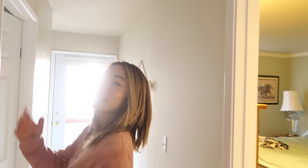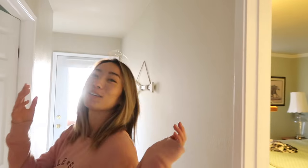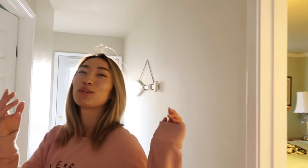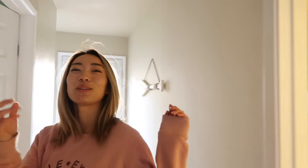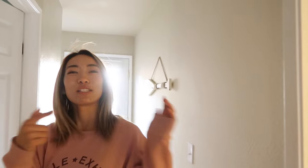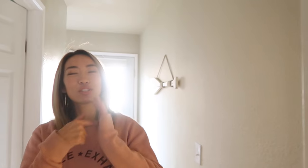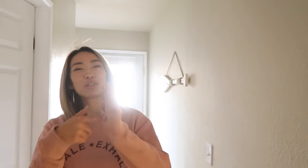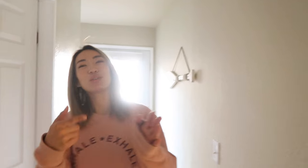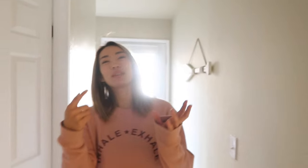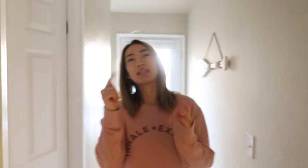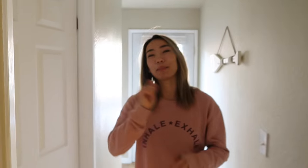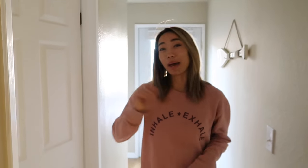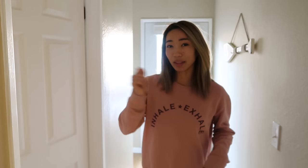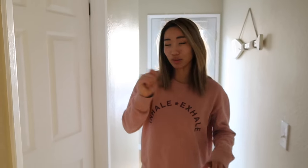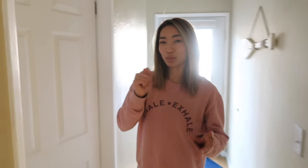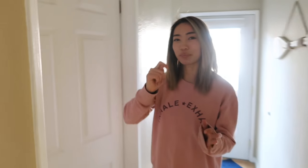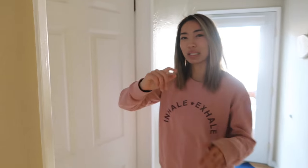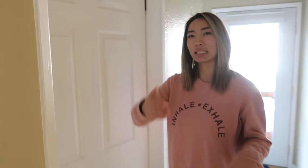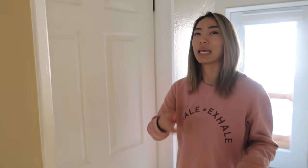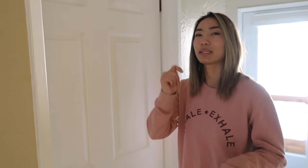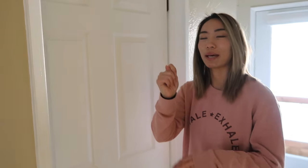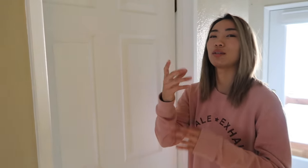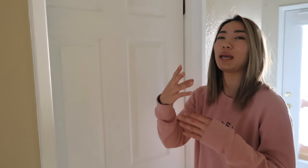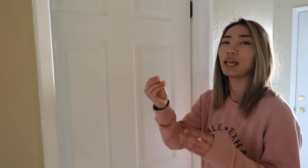okay, let's show you the bathroom It is the guest bathroom